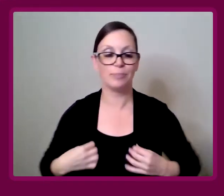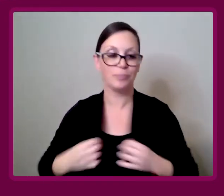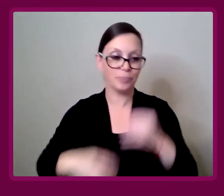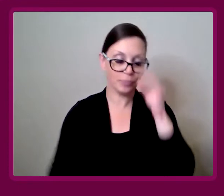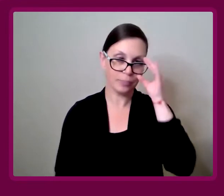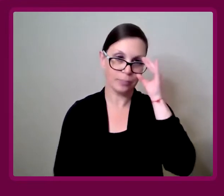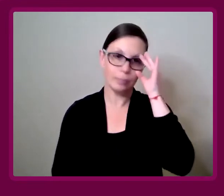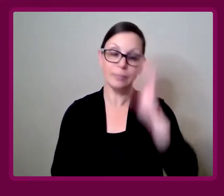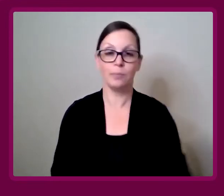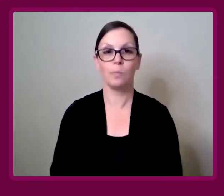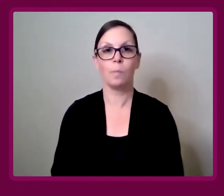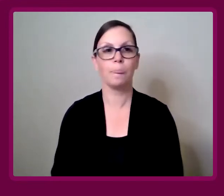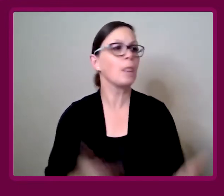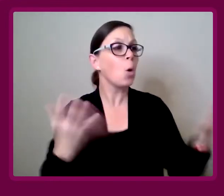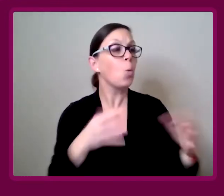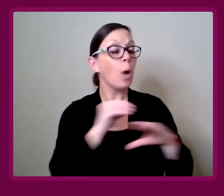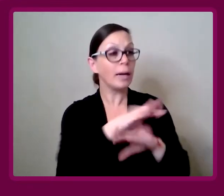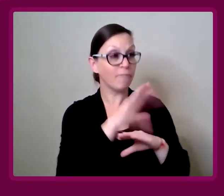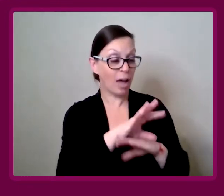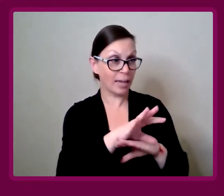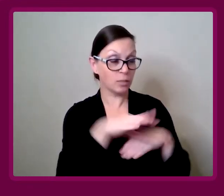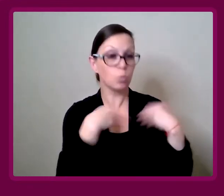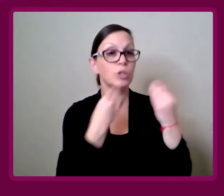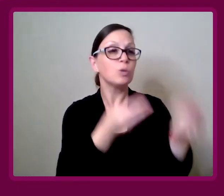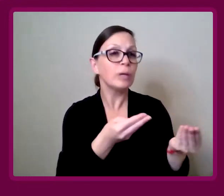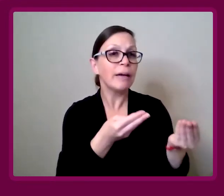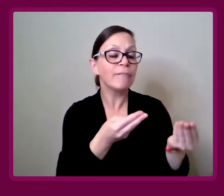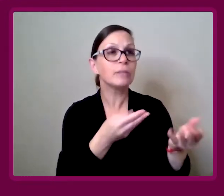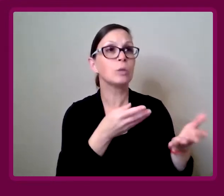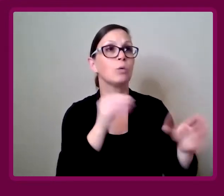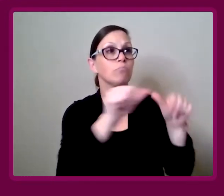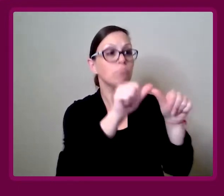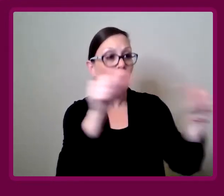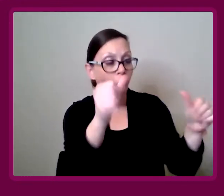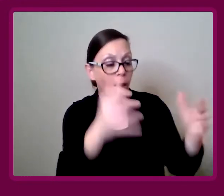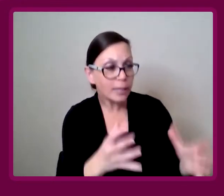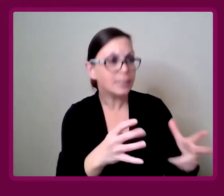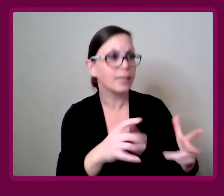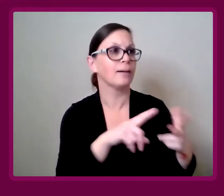Ashley Inkumsah: What advice would you give to architects,